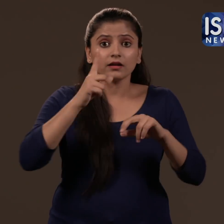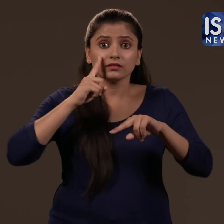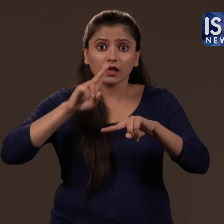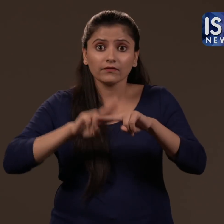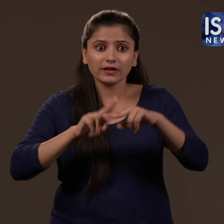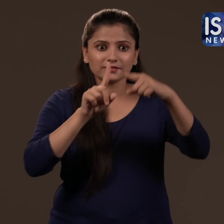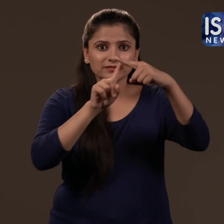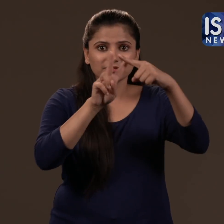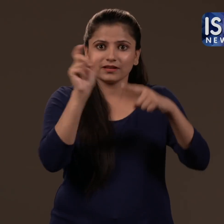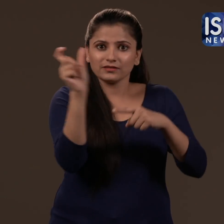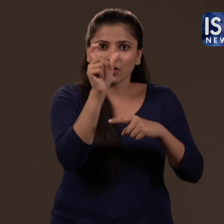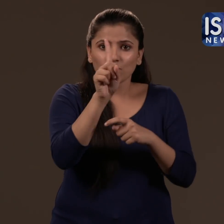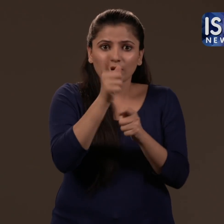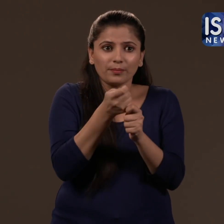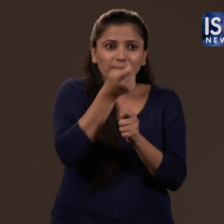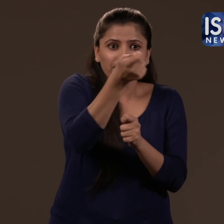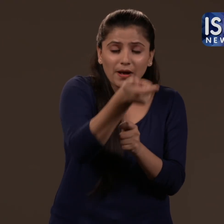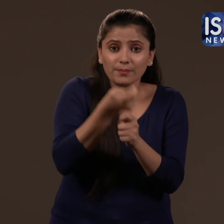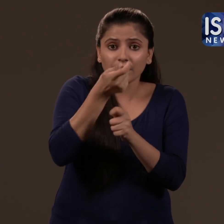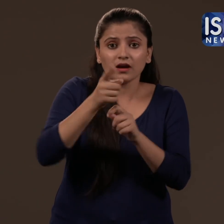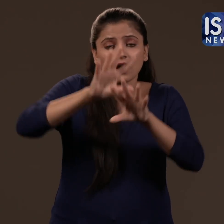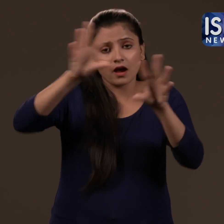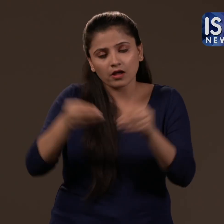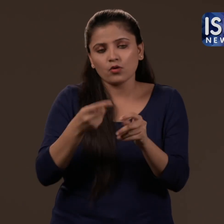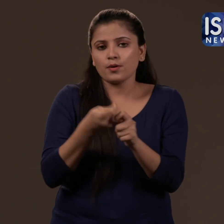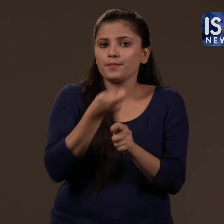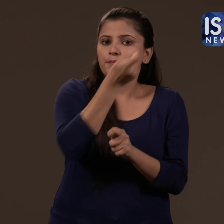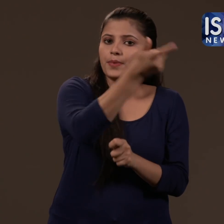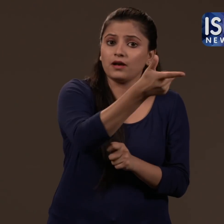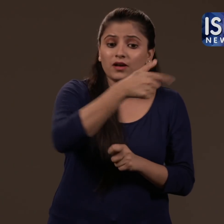Apart from that, people have to pay for extra selective channels besides Rs. 120.